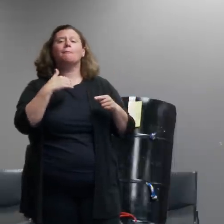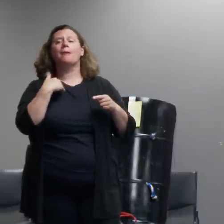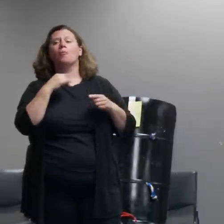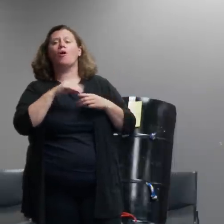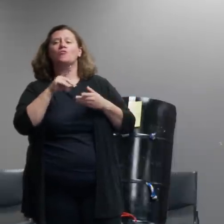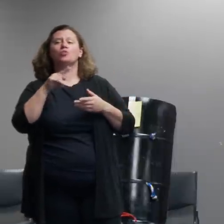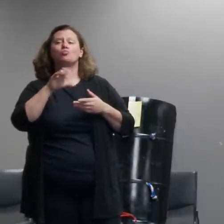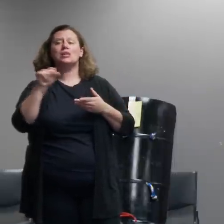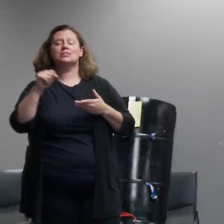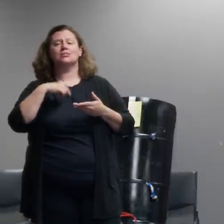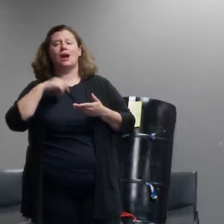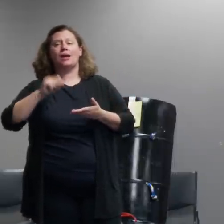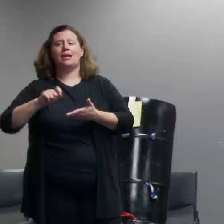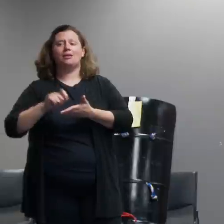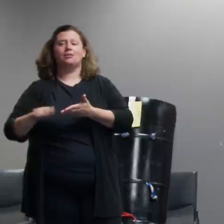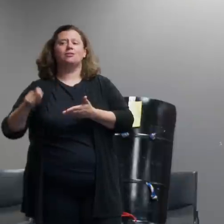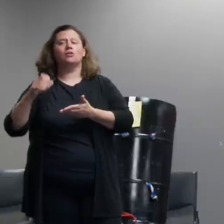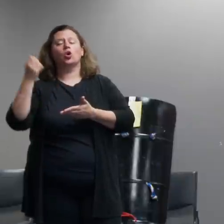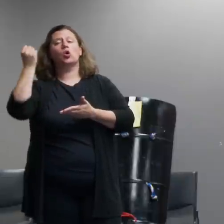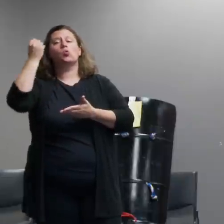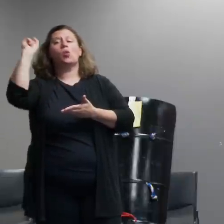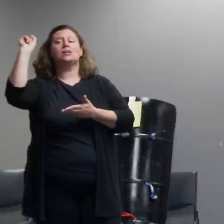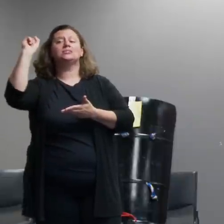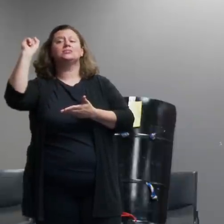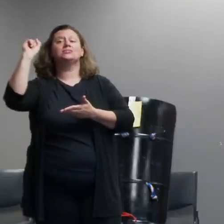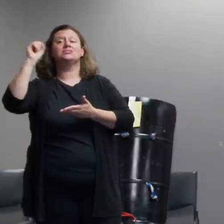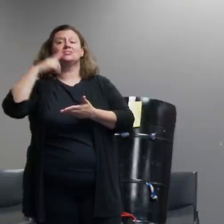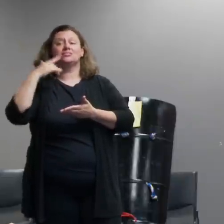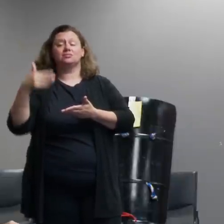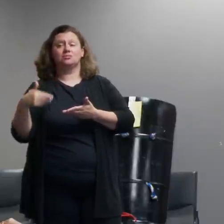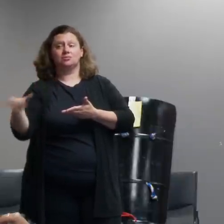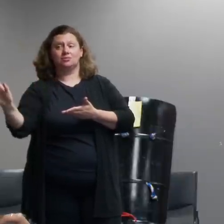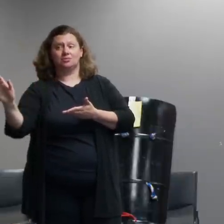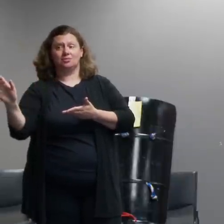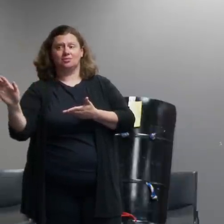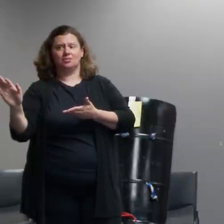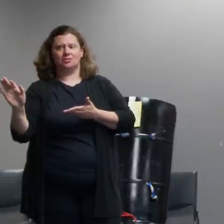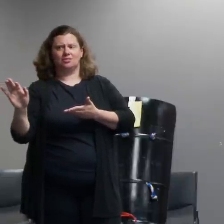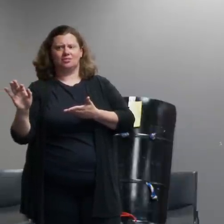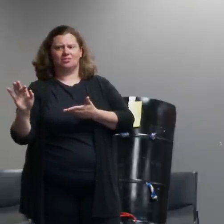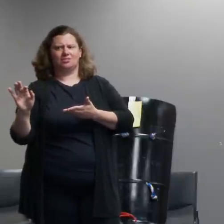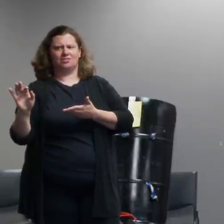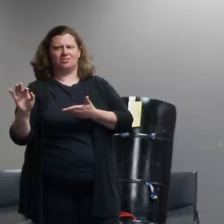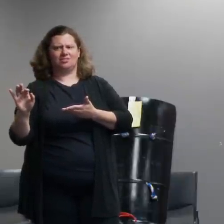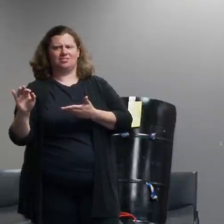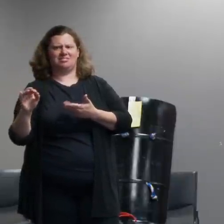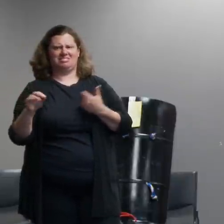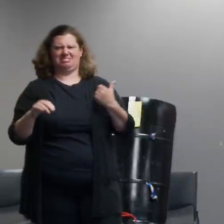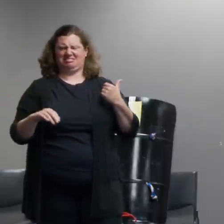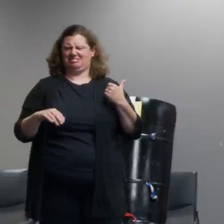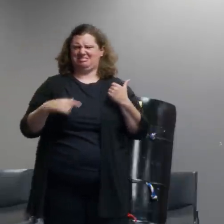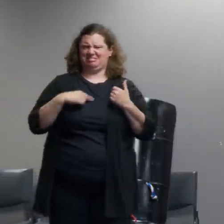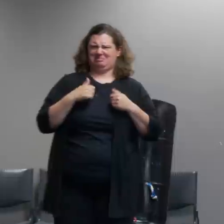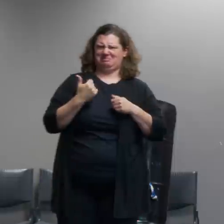once a dispersal order has been made uh i don't remember saying that and if i did then that would have been a mistake on my part remember